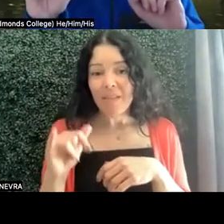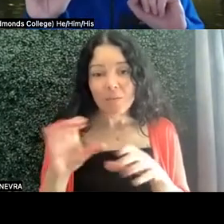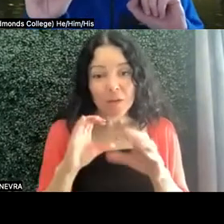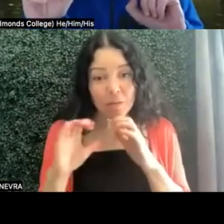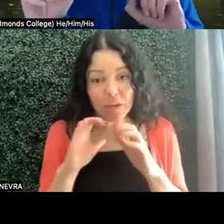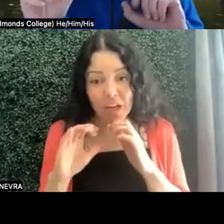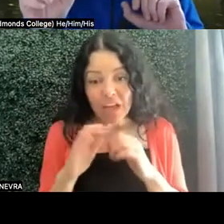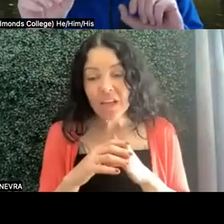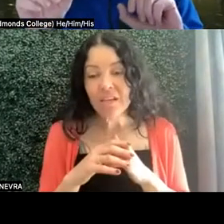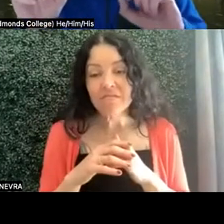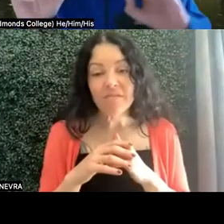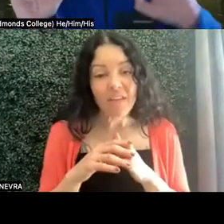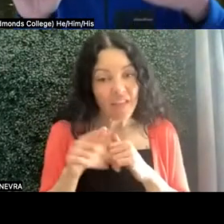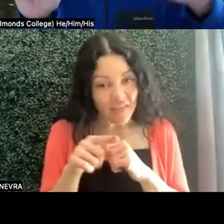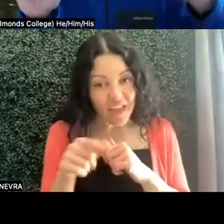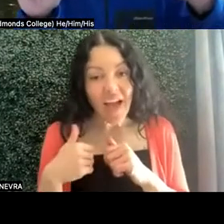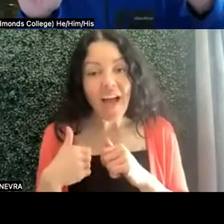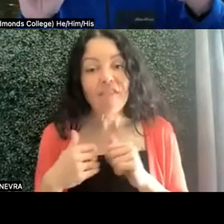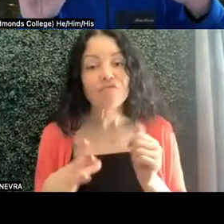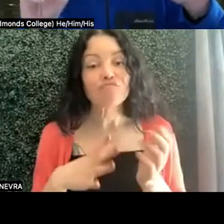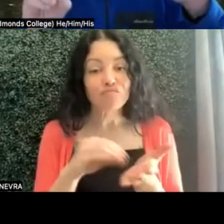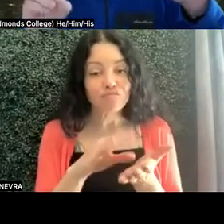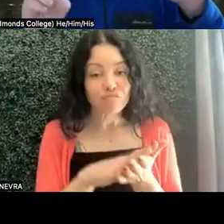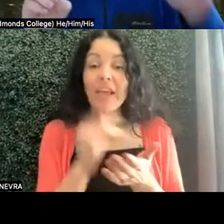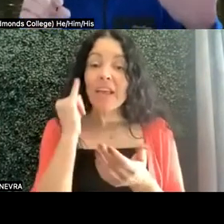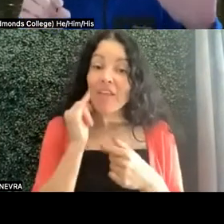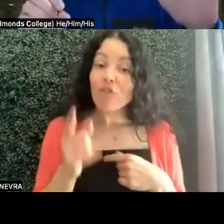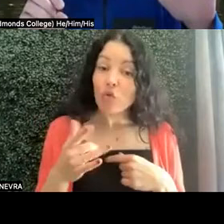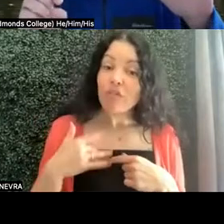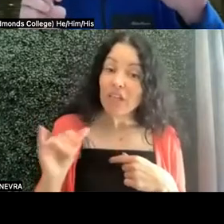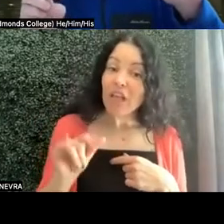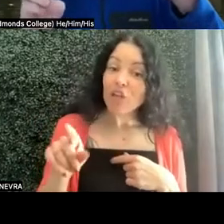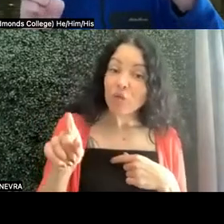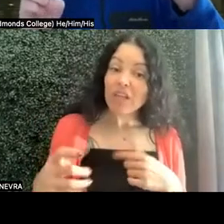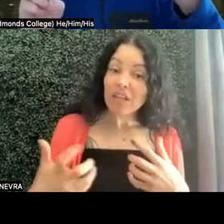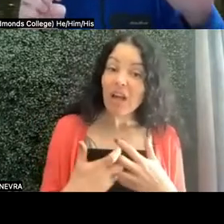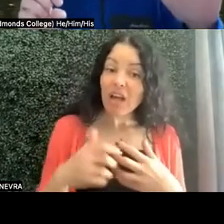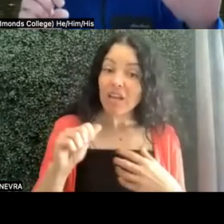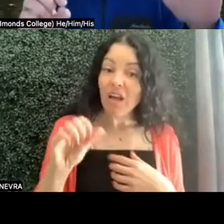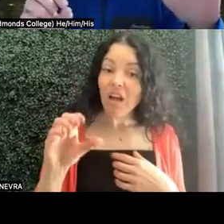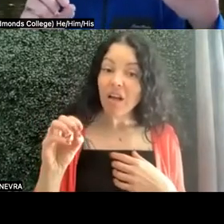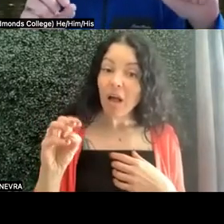that they have. If you feel like you need an accommodation, you can talk to the disability office.